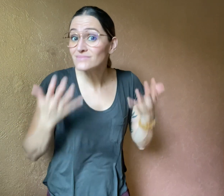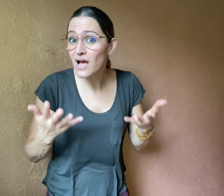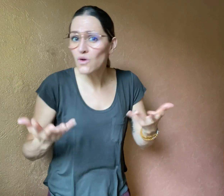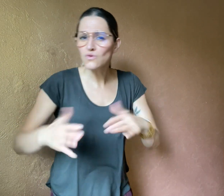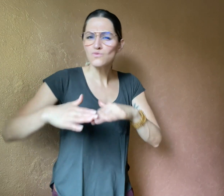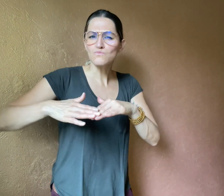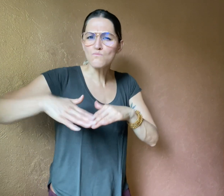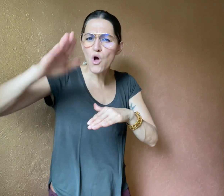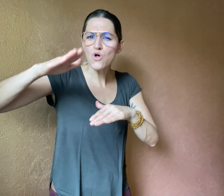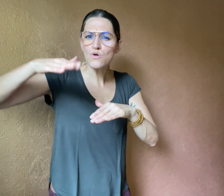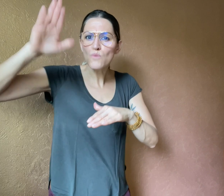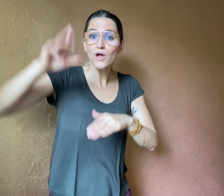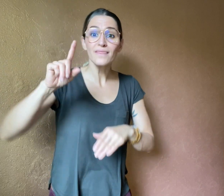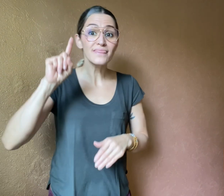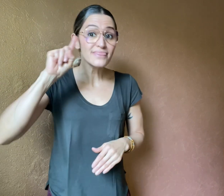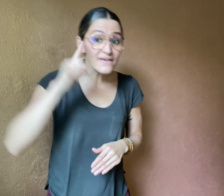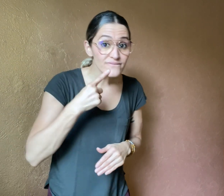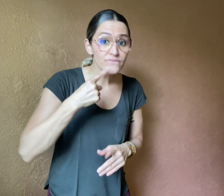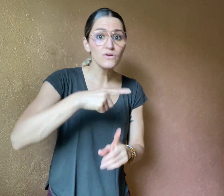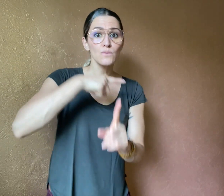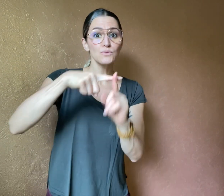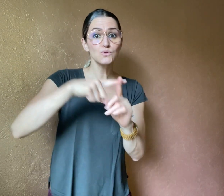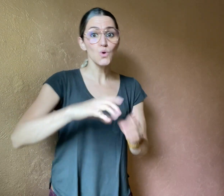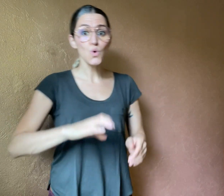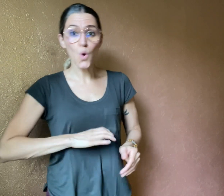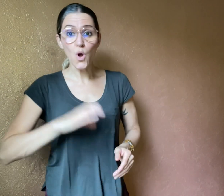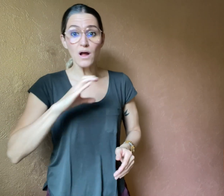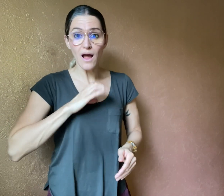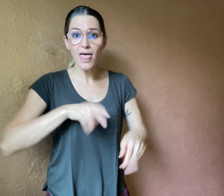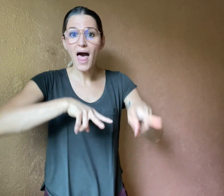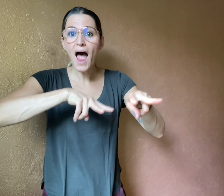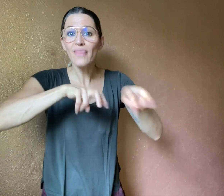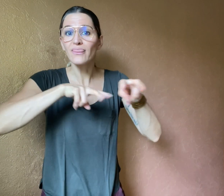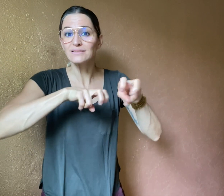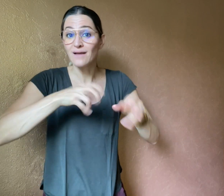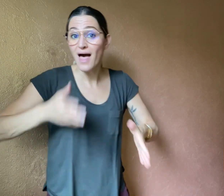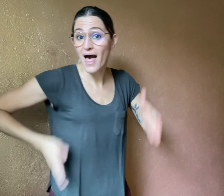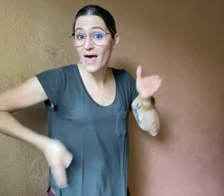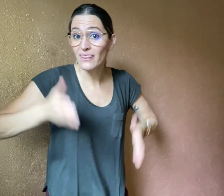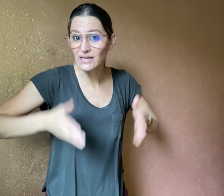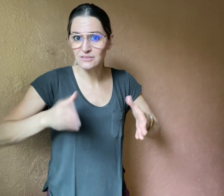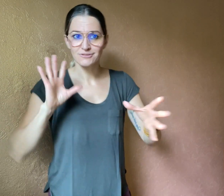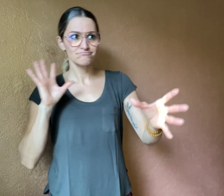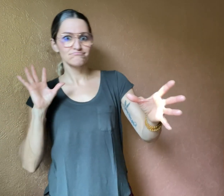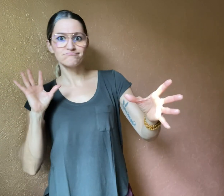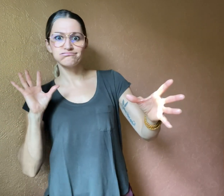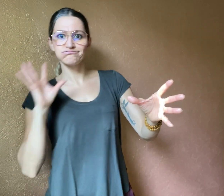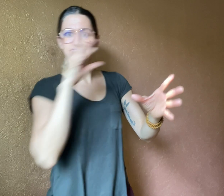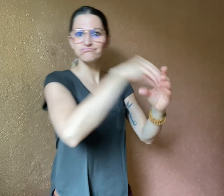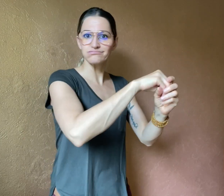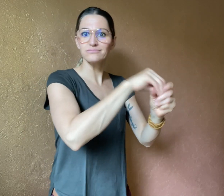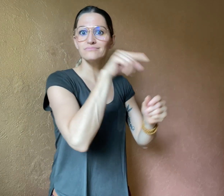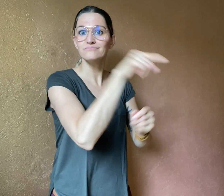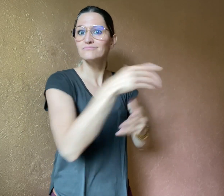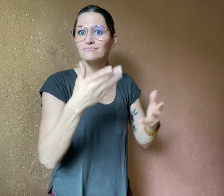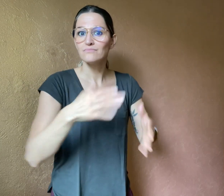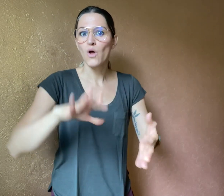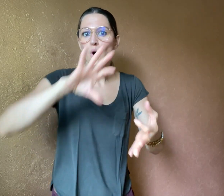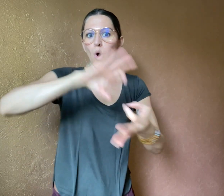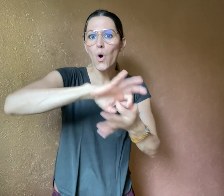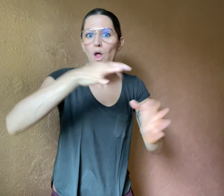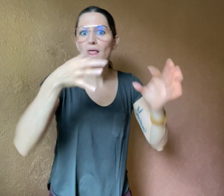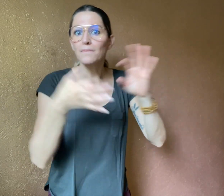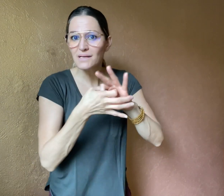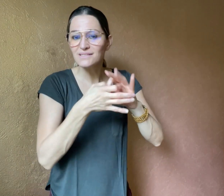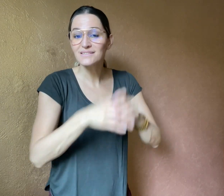More Deaf and CODA athletes are participating in the Olympics.